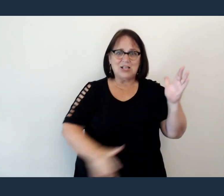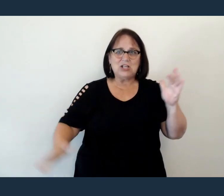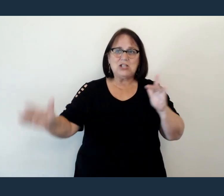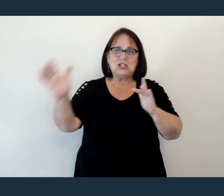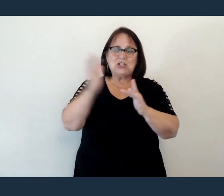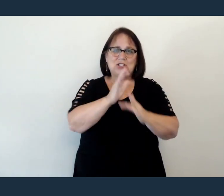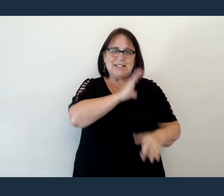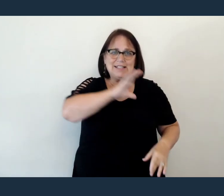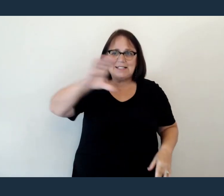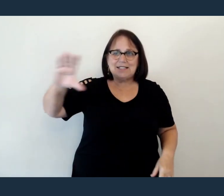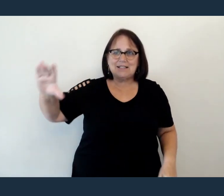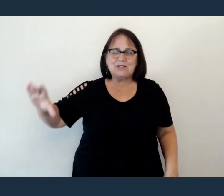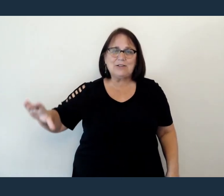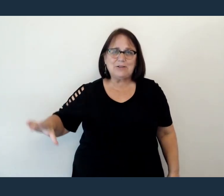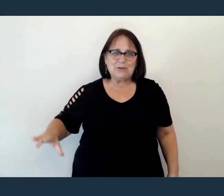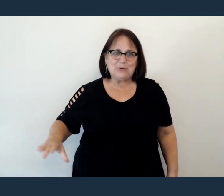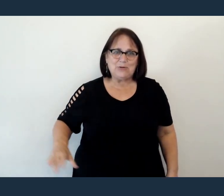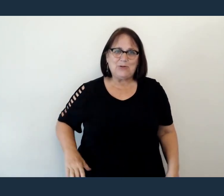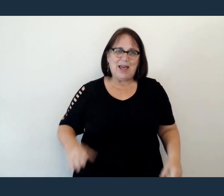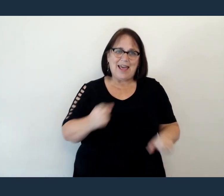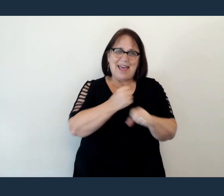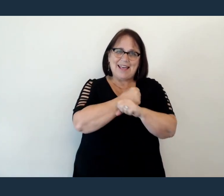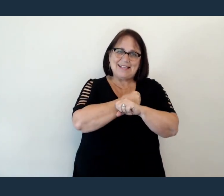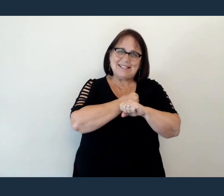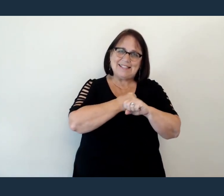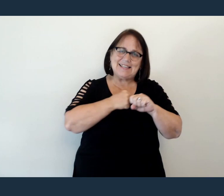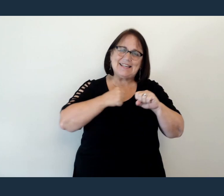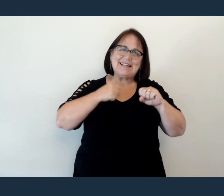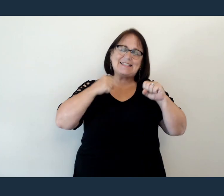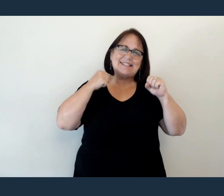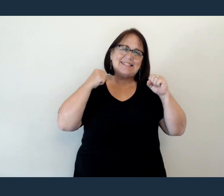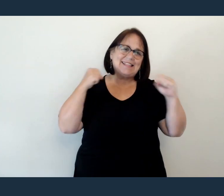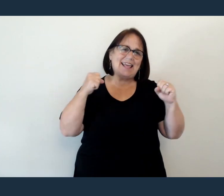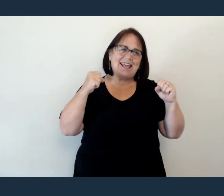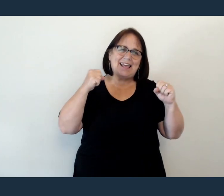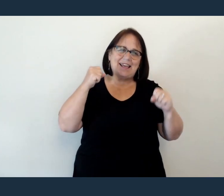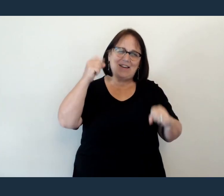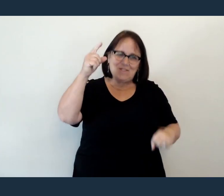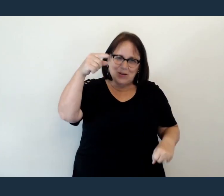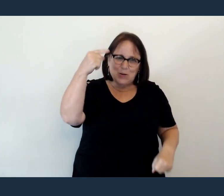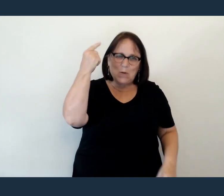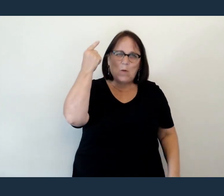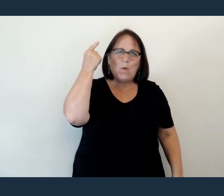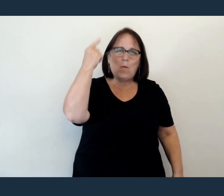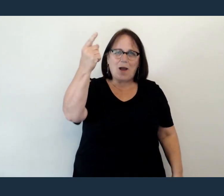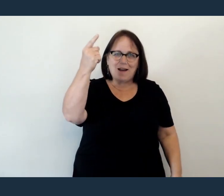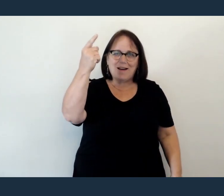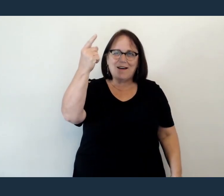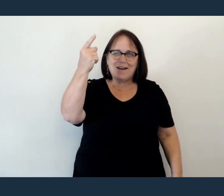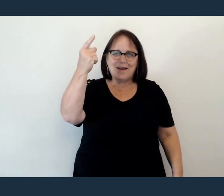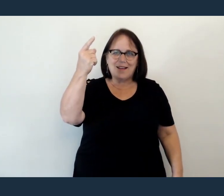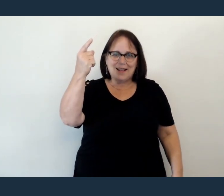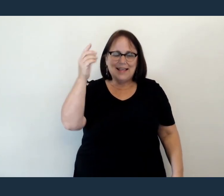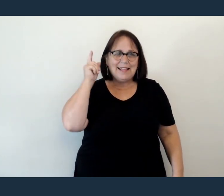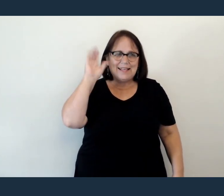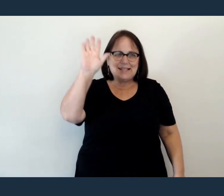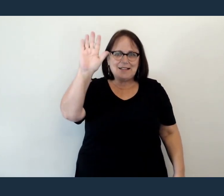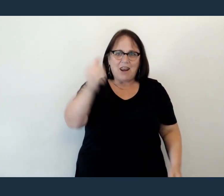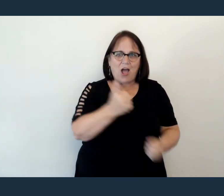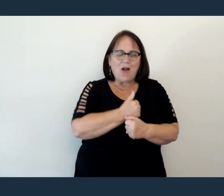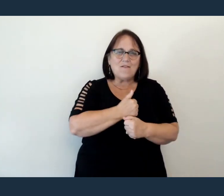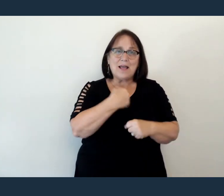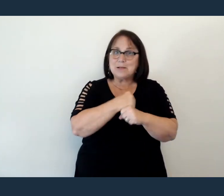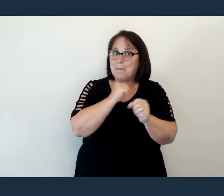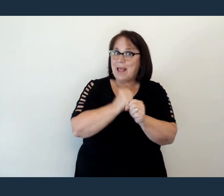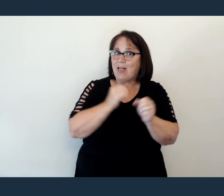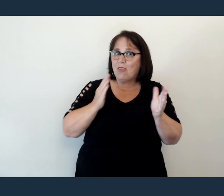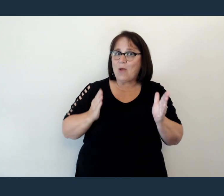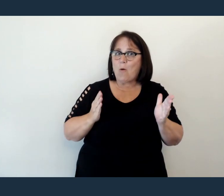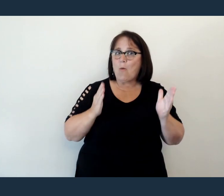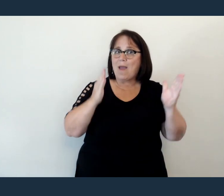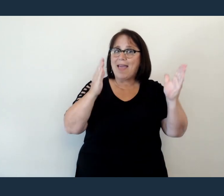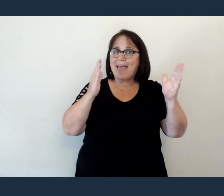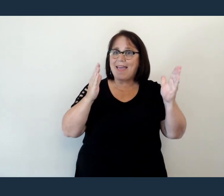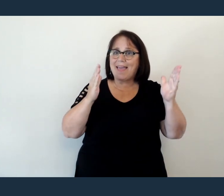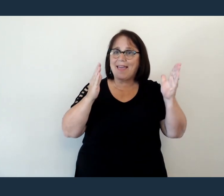Jesus is the Christ, the saving One His love has made a way